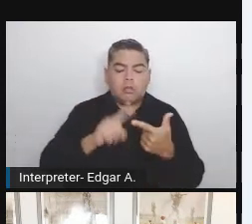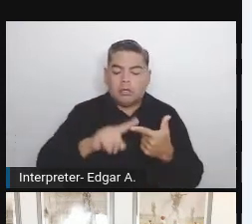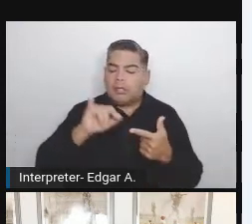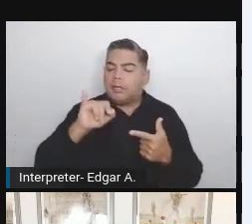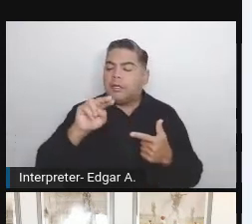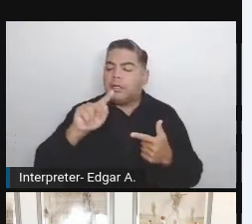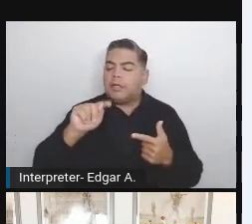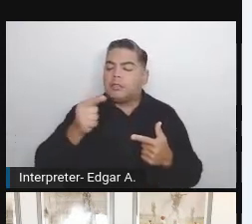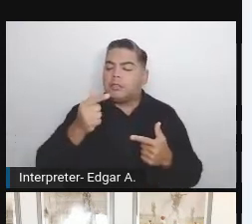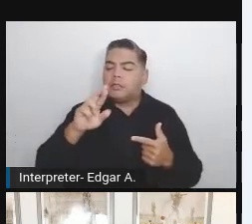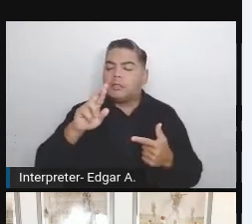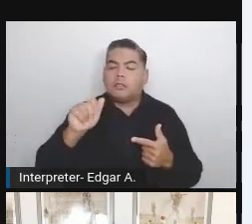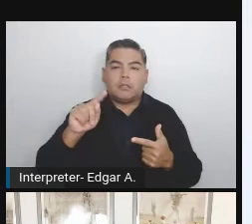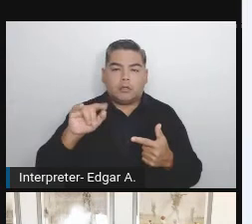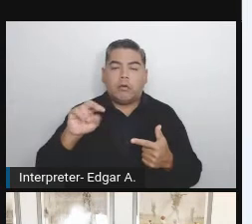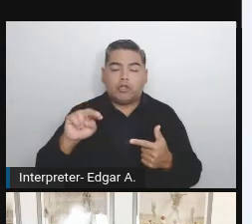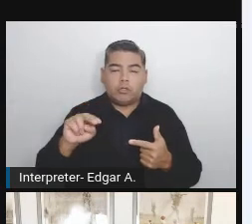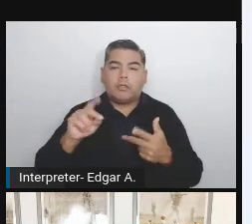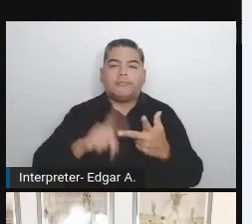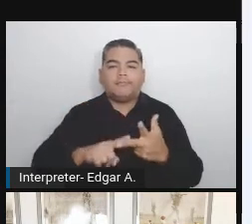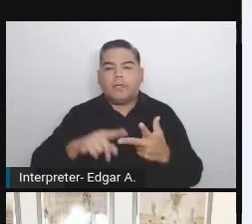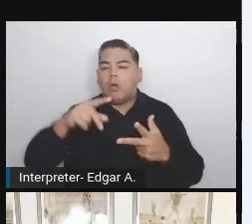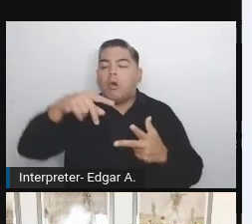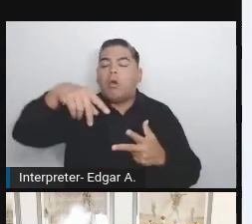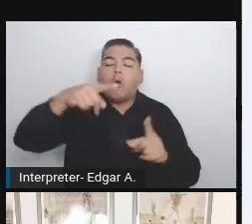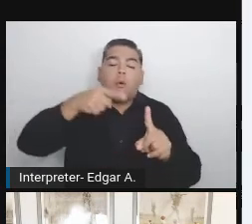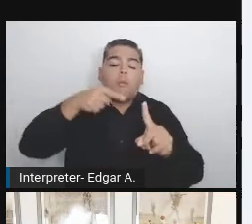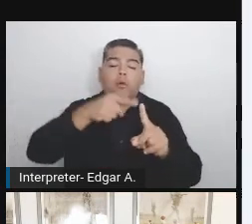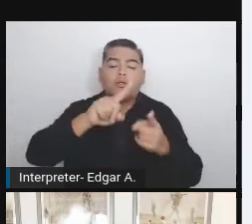Then we are running the XCLI then we are running some other tests.